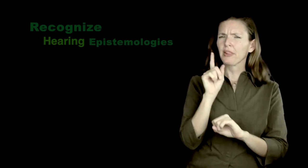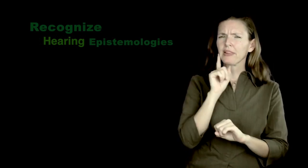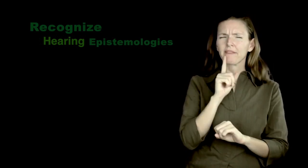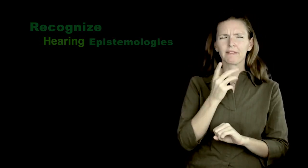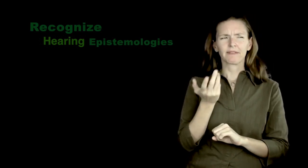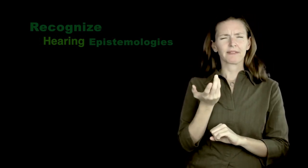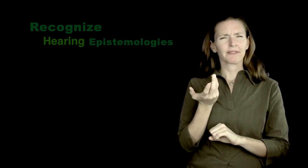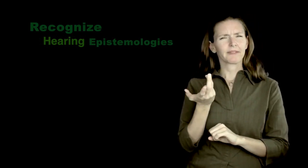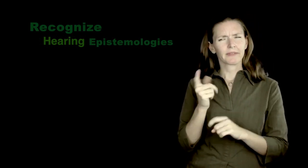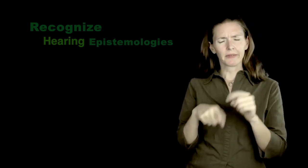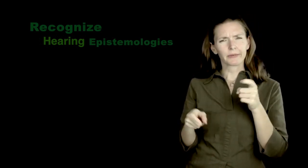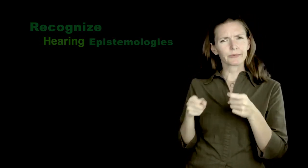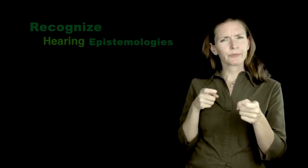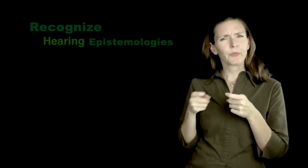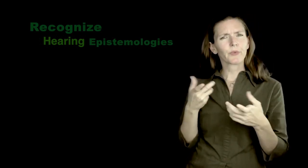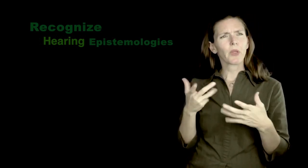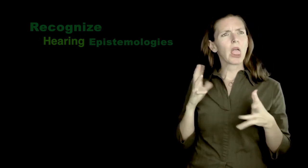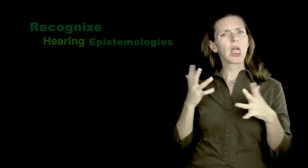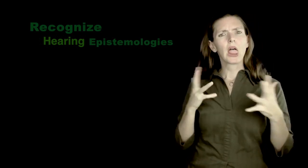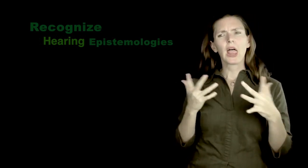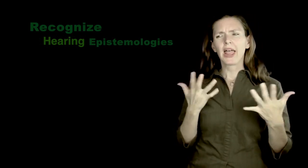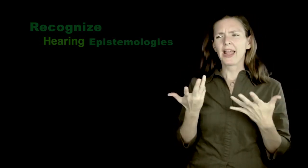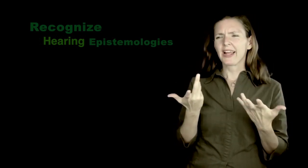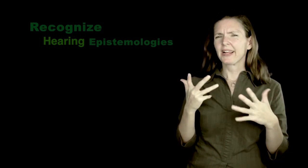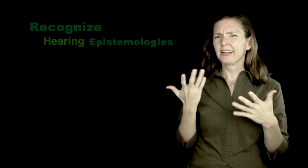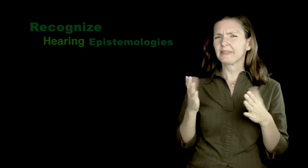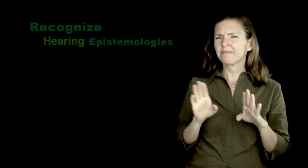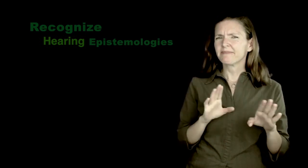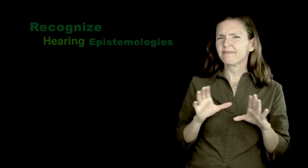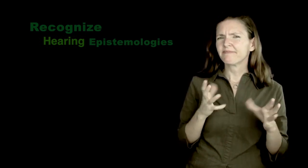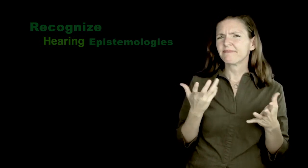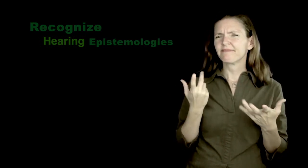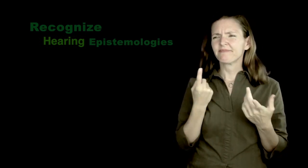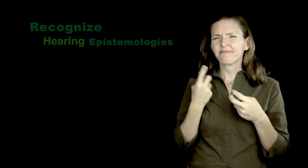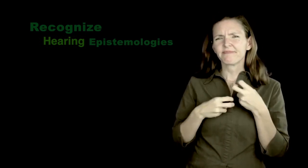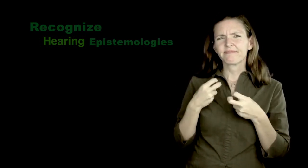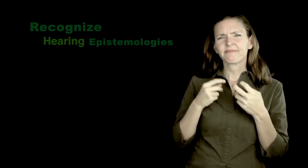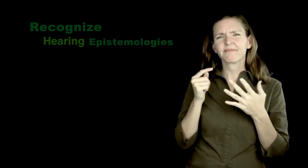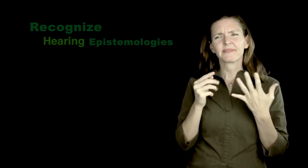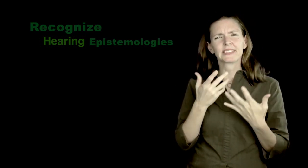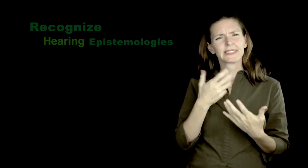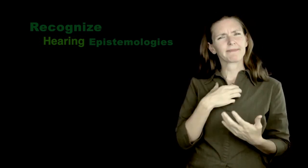Seems their behavior couldn't be controlled? Were they having behavioral issues?